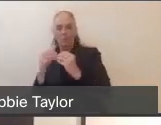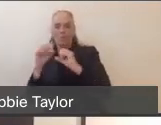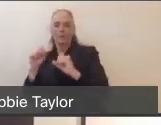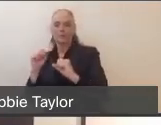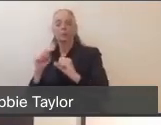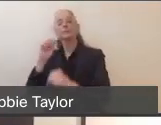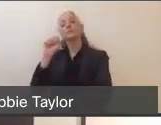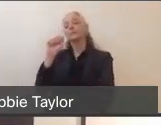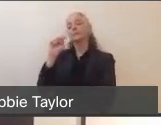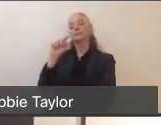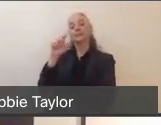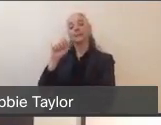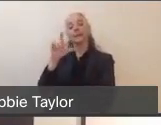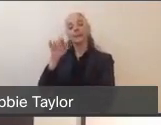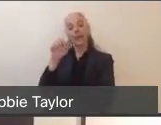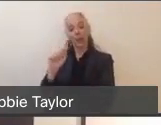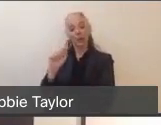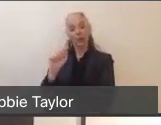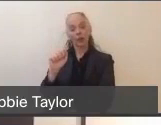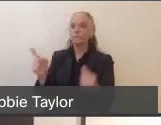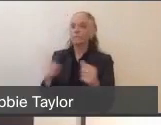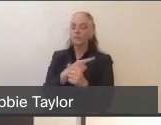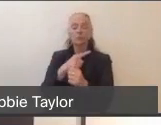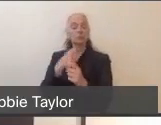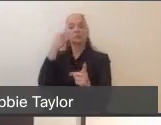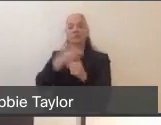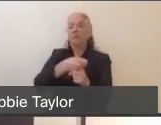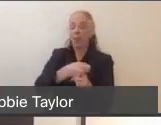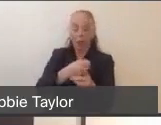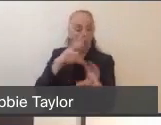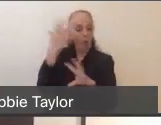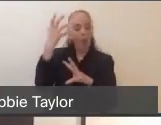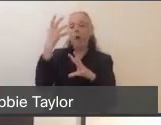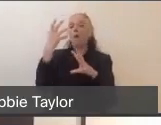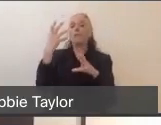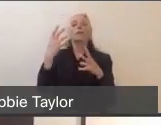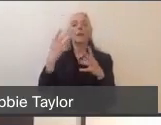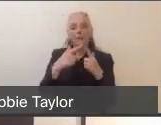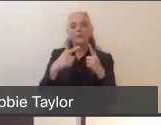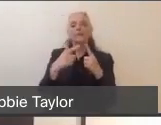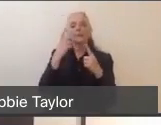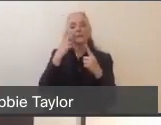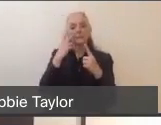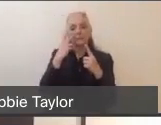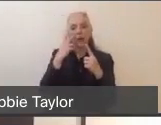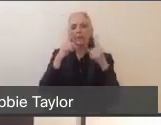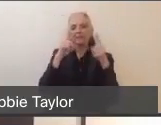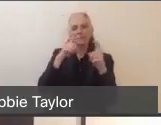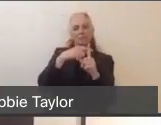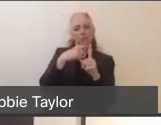to really be hit by this, and they noticed that their testing positive rate was hitting 10, 11 percent, and that really triggered the the action across the entire Bay Area.